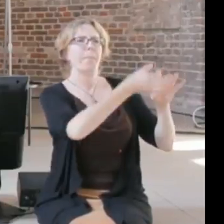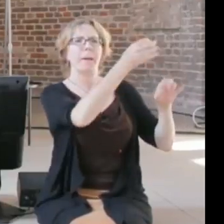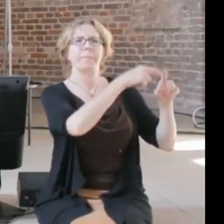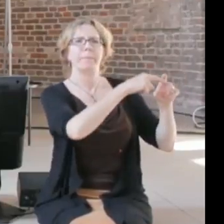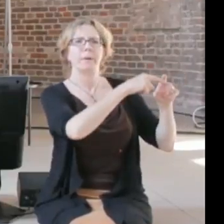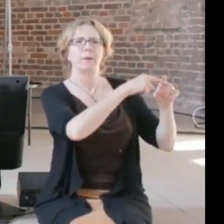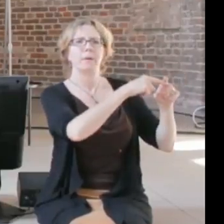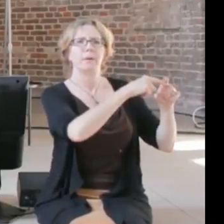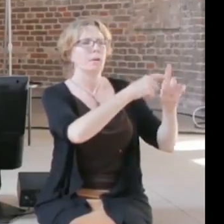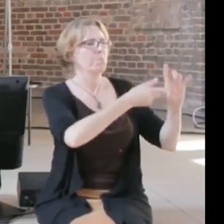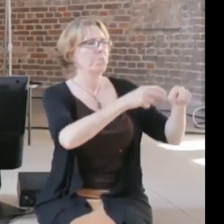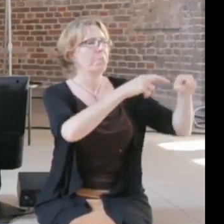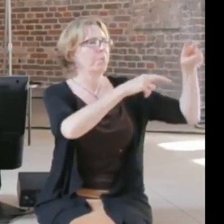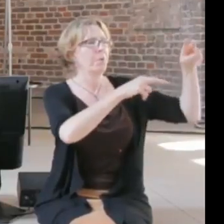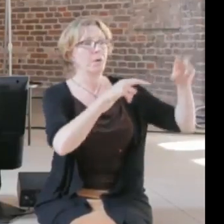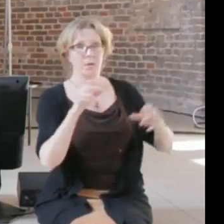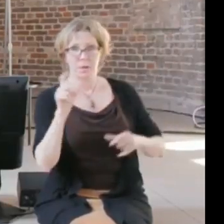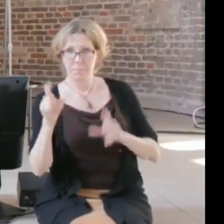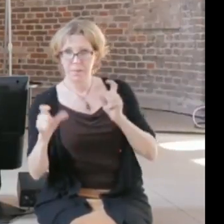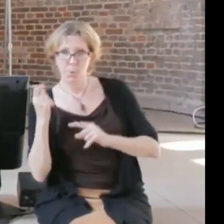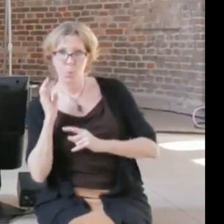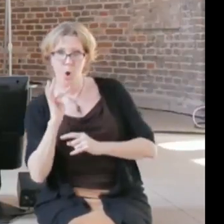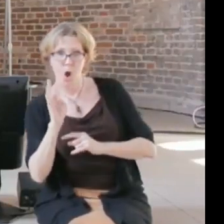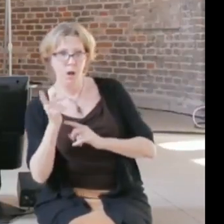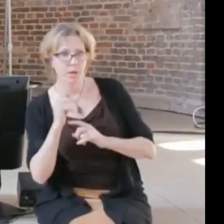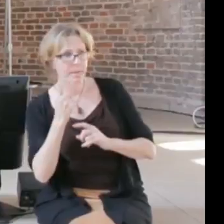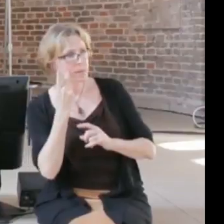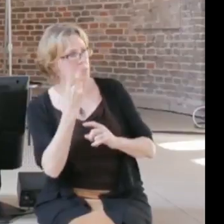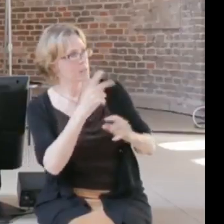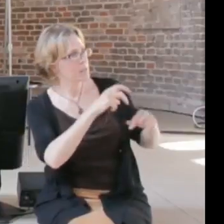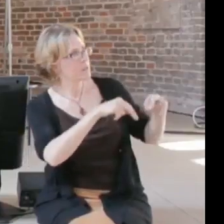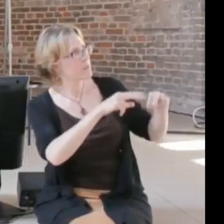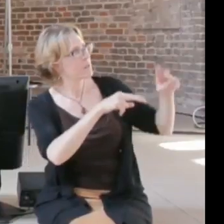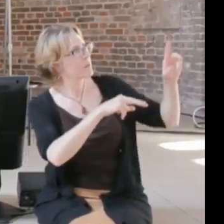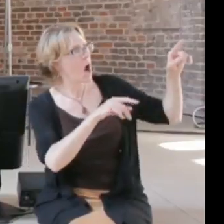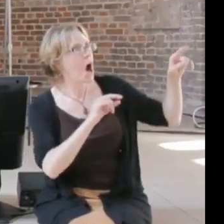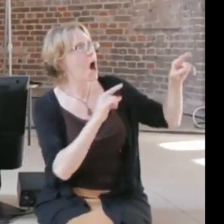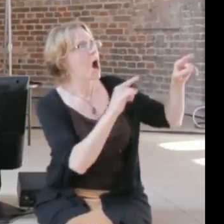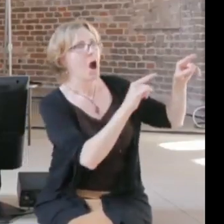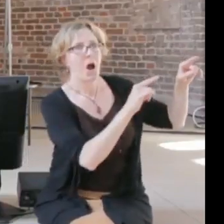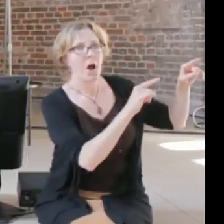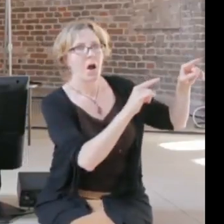by sees something is happening there, people get aware, so the first step is general awareness